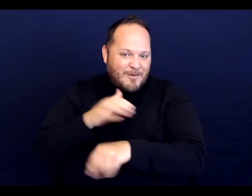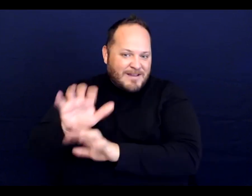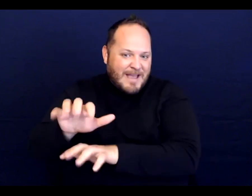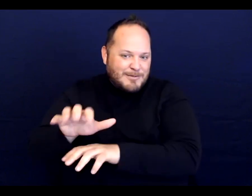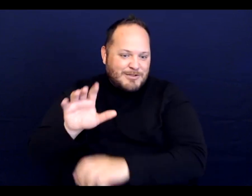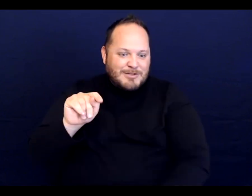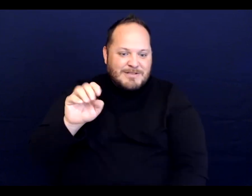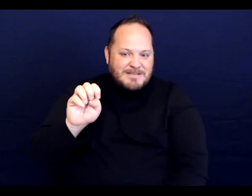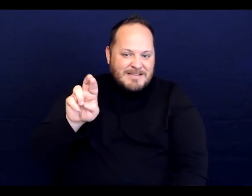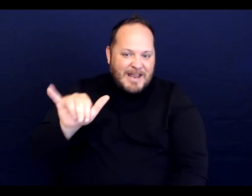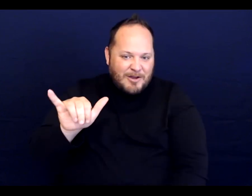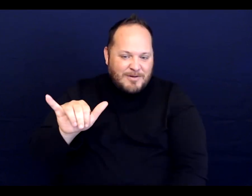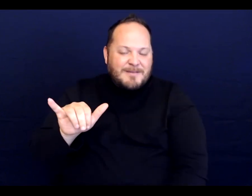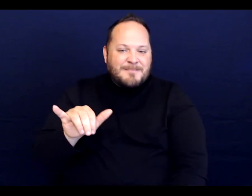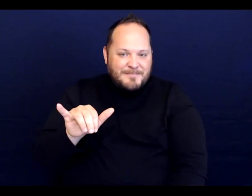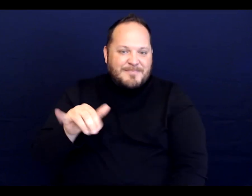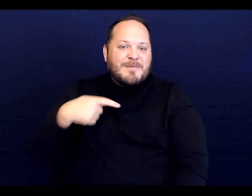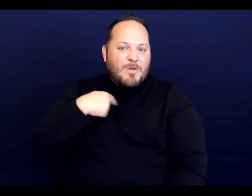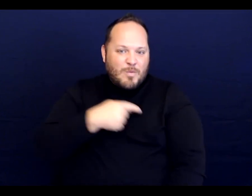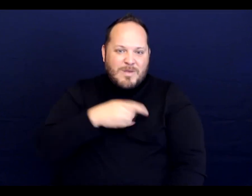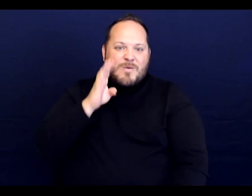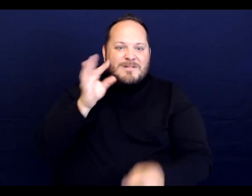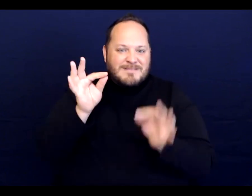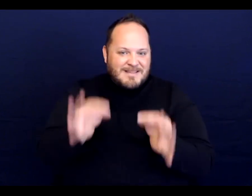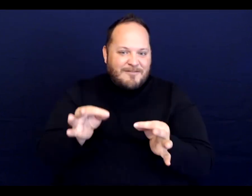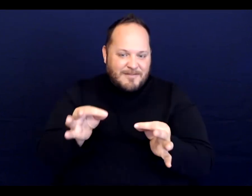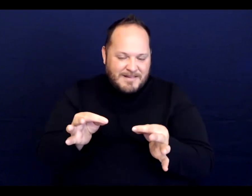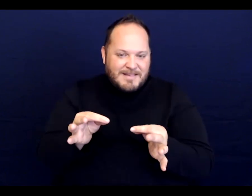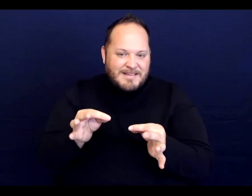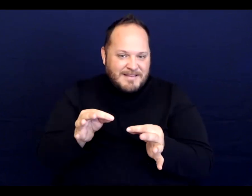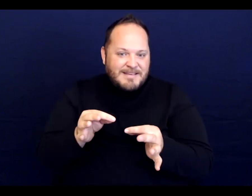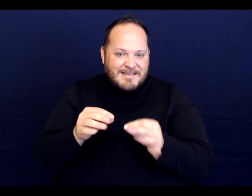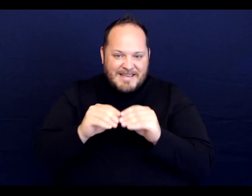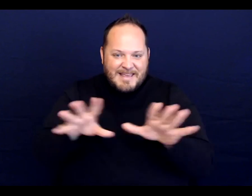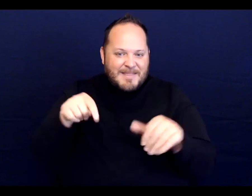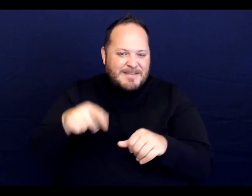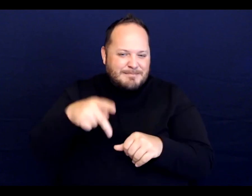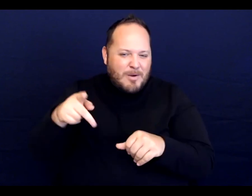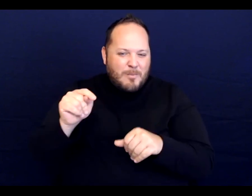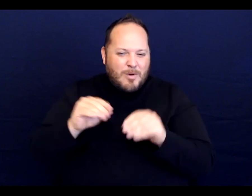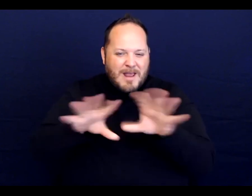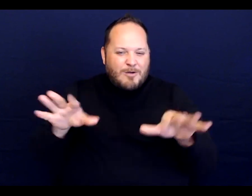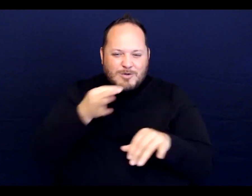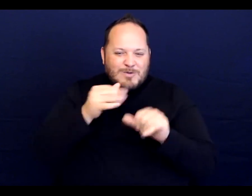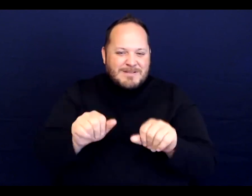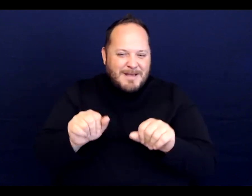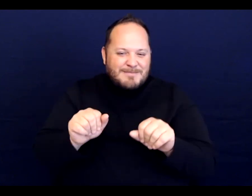and we will definitely get this PowerPoint out to folks as soon as possible. Thanks again.